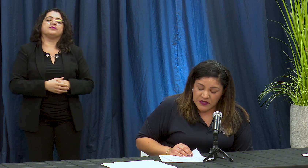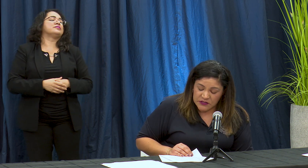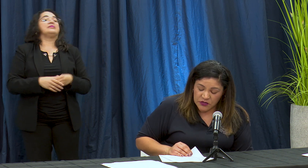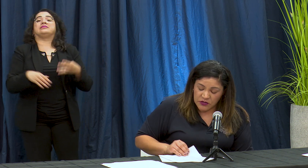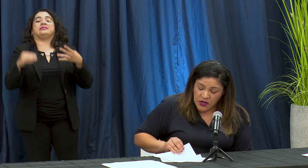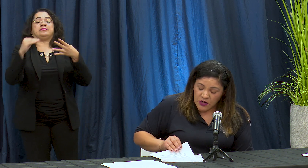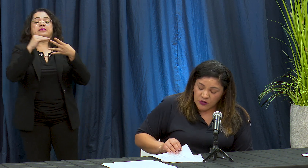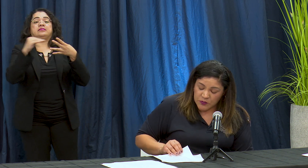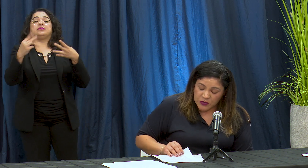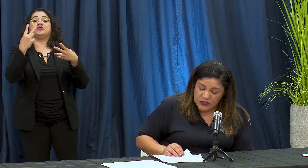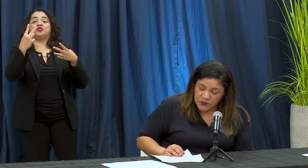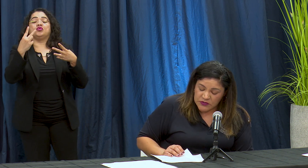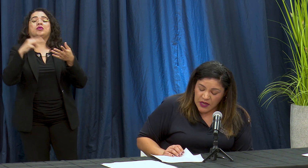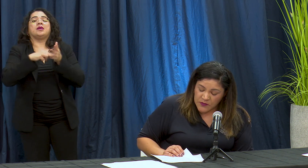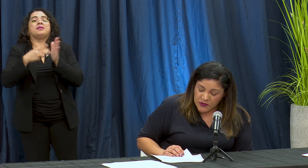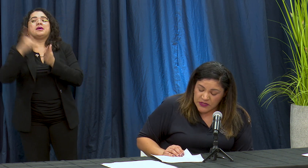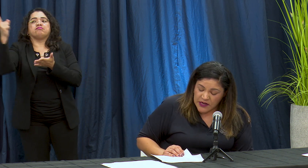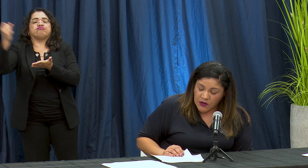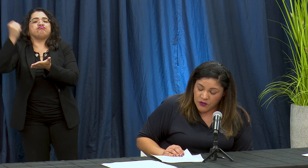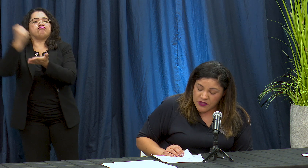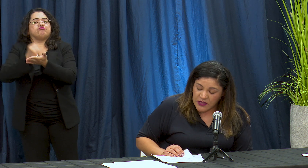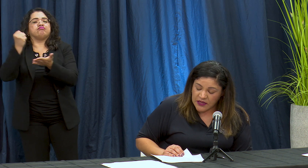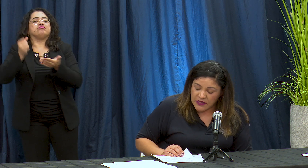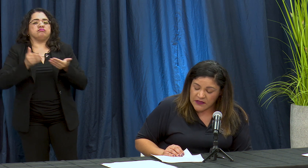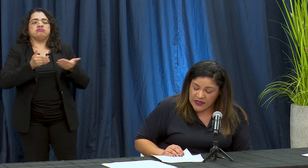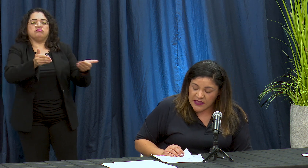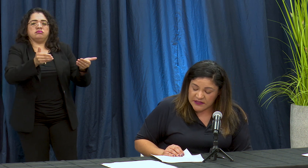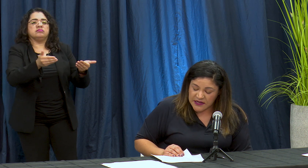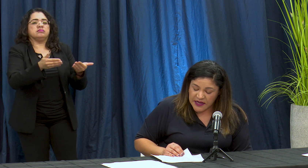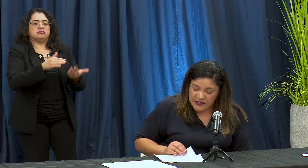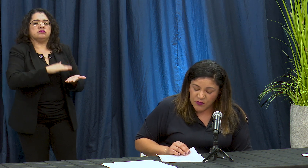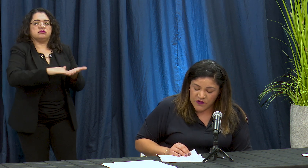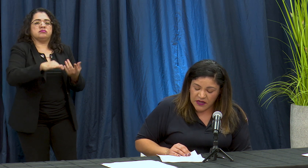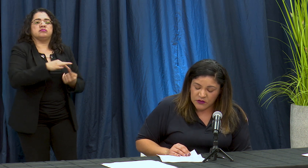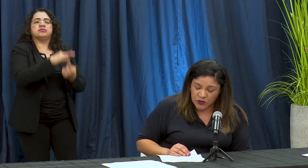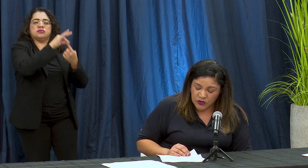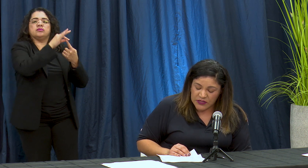los próximos cambios en la orden que decayed arson casa mover an todo el